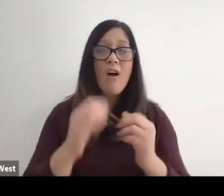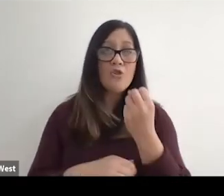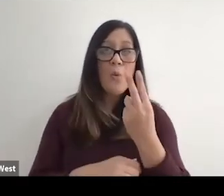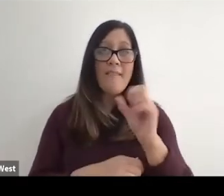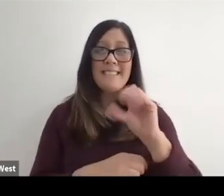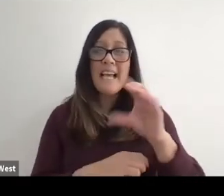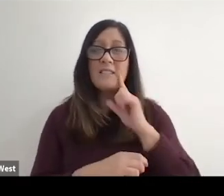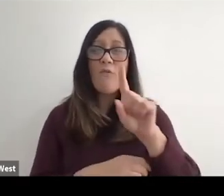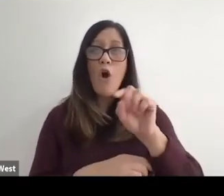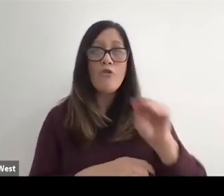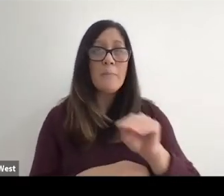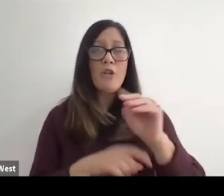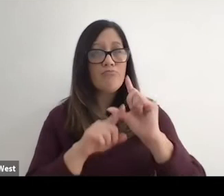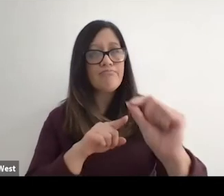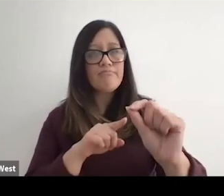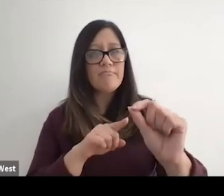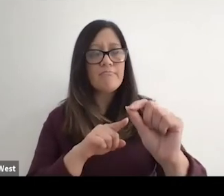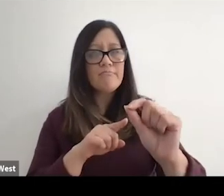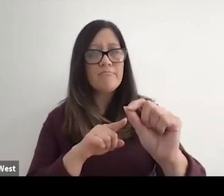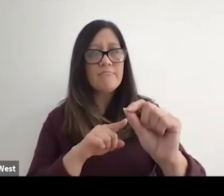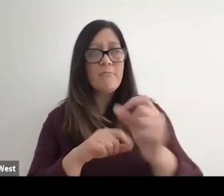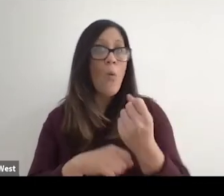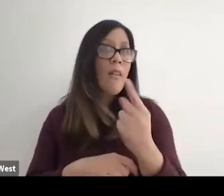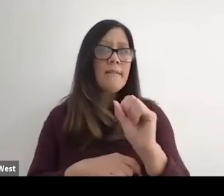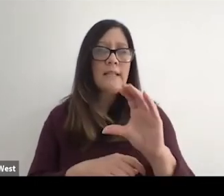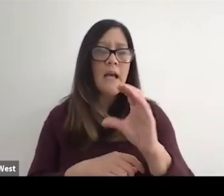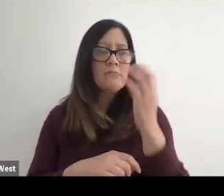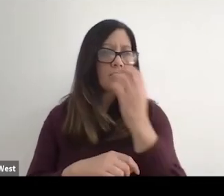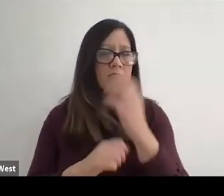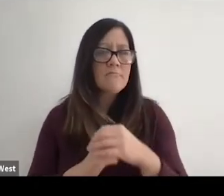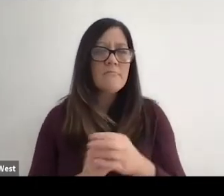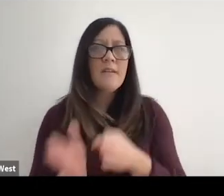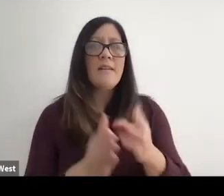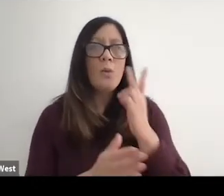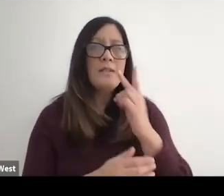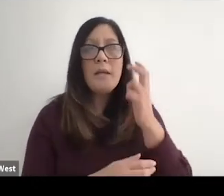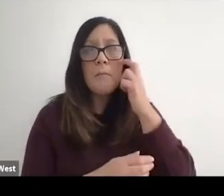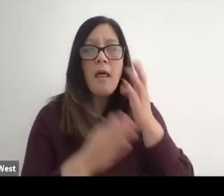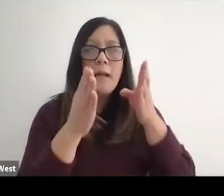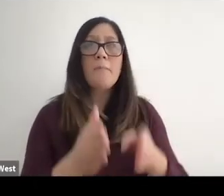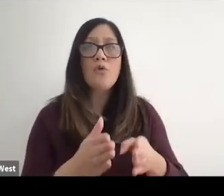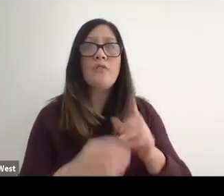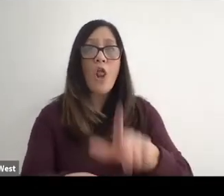underneath 12 seconds for 100 meter dash. Wow, or 11 seconds while I'm blown away we see